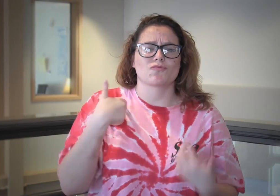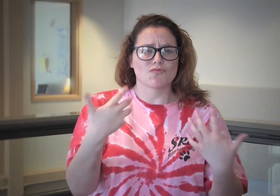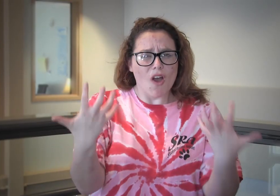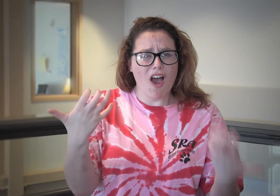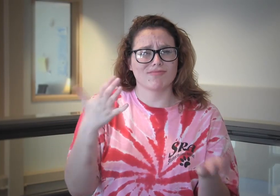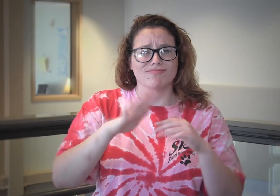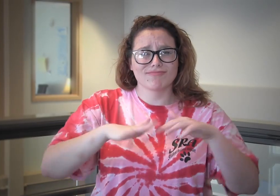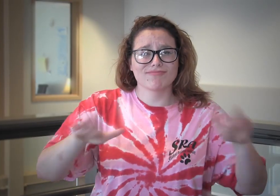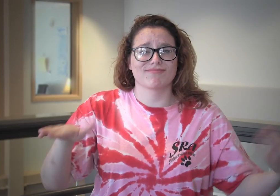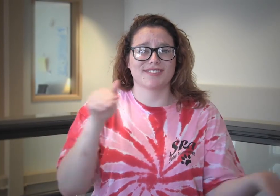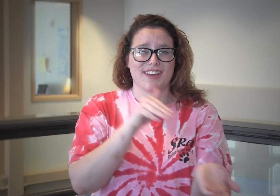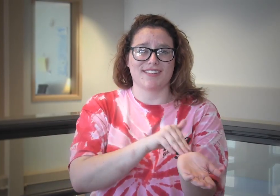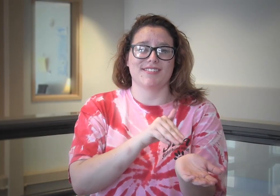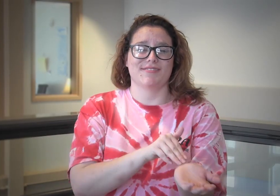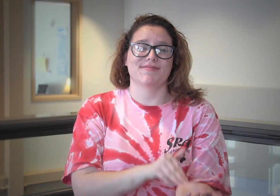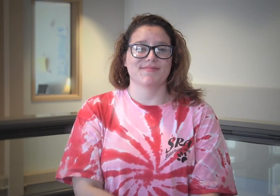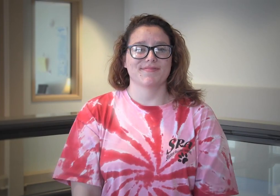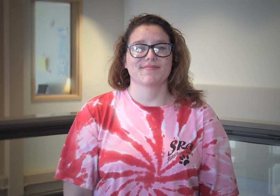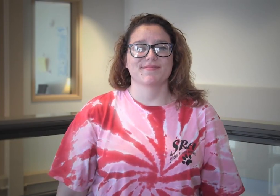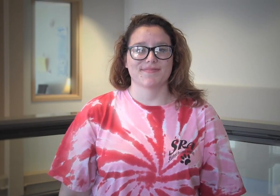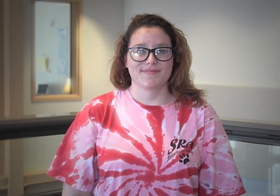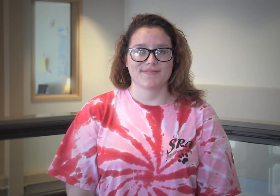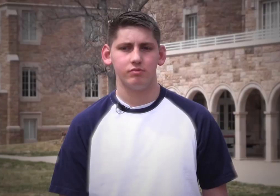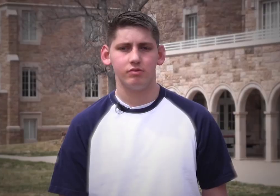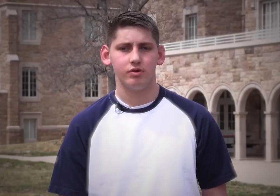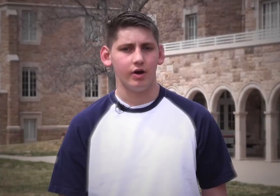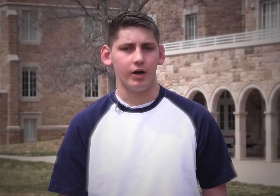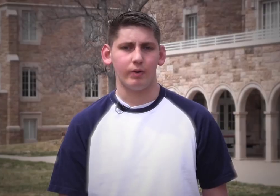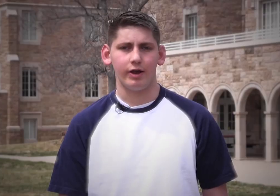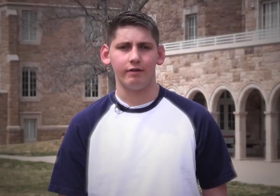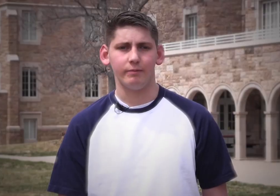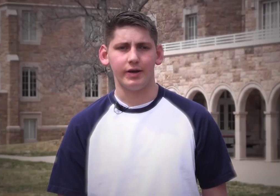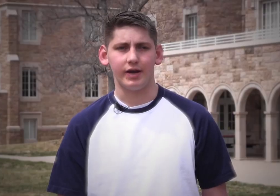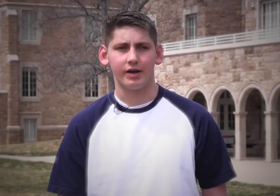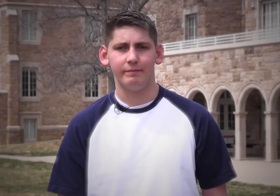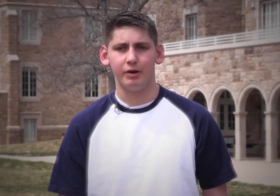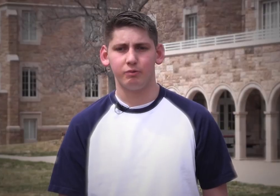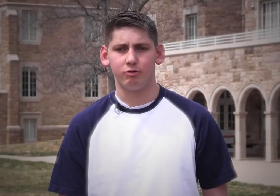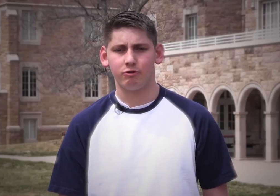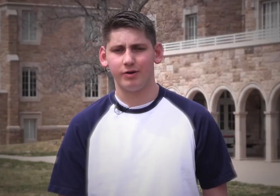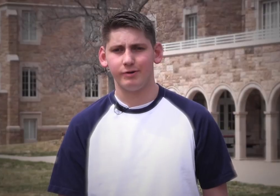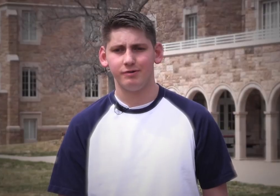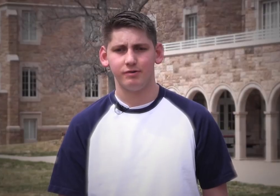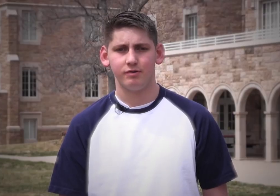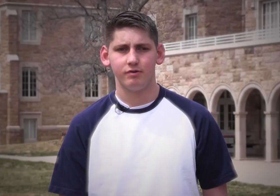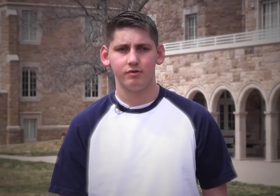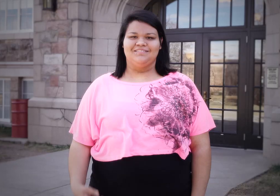I want to be a pediatrician. I plan to be a computer programmer.